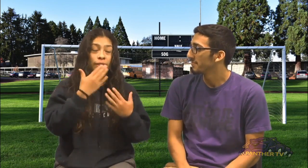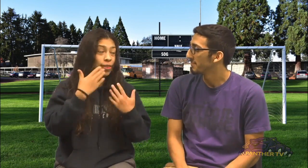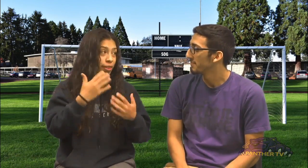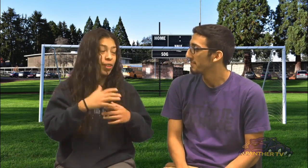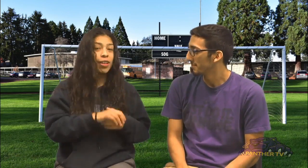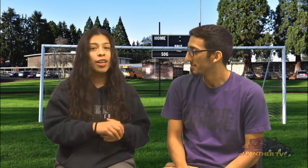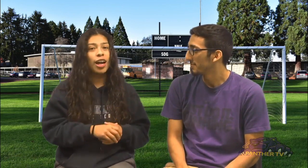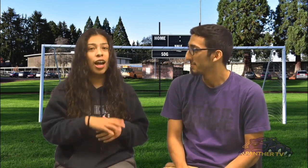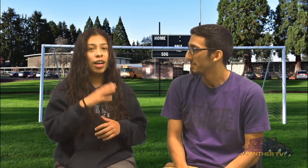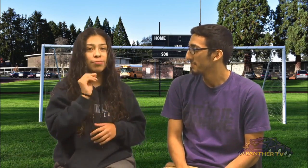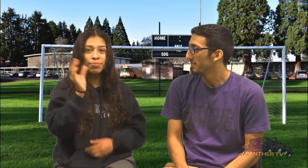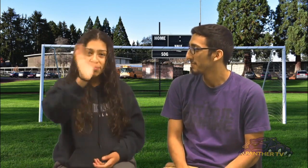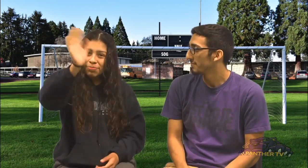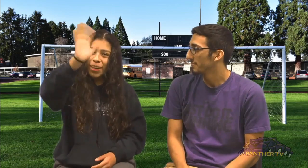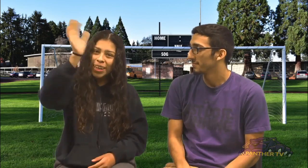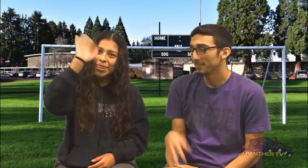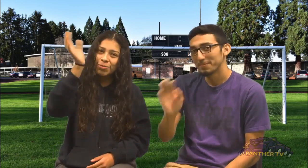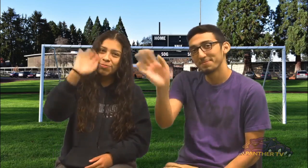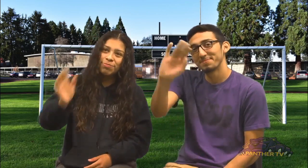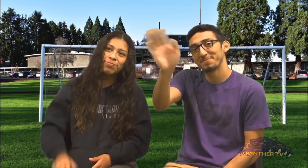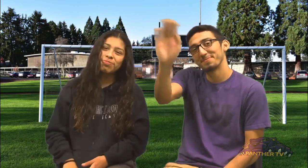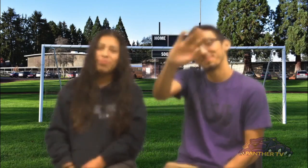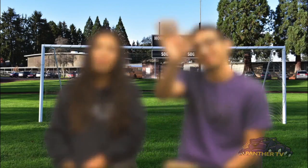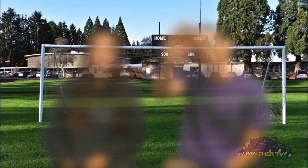So, thank you! Bye! Bye!